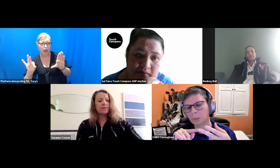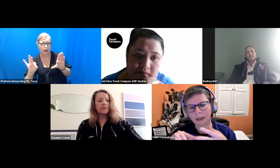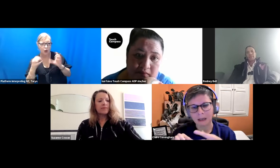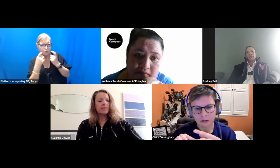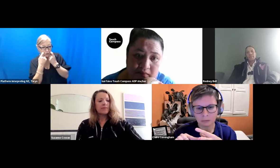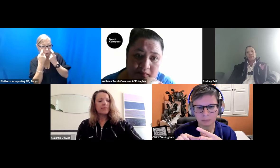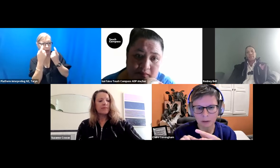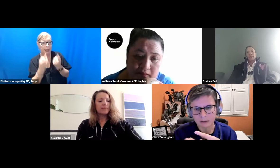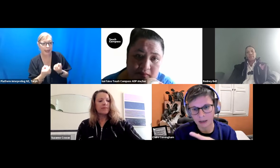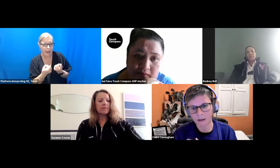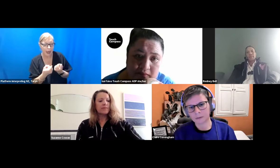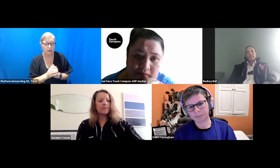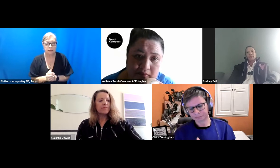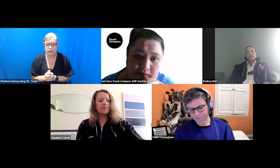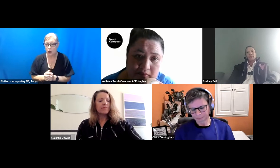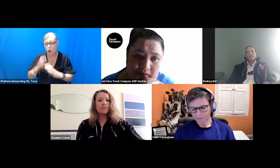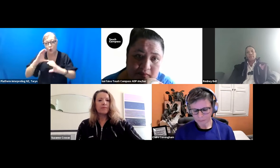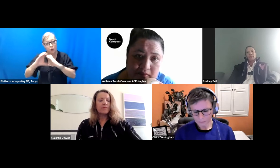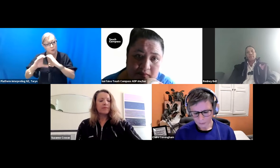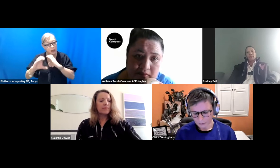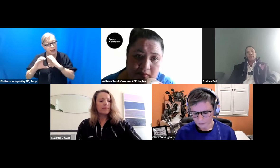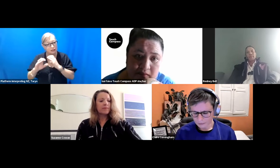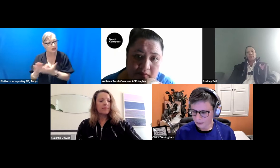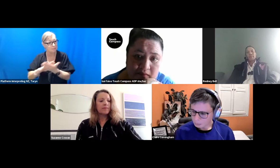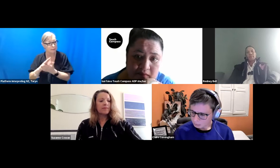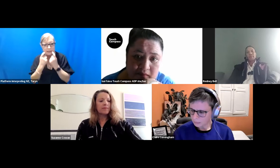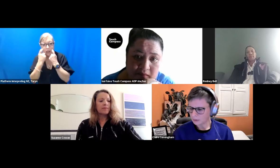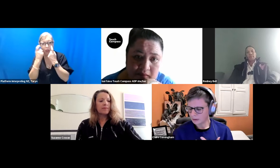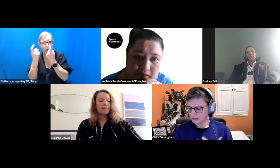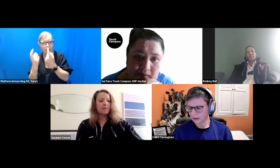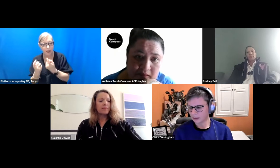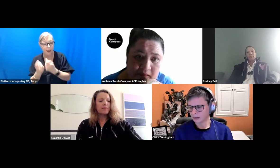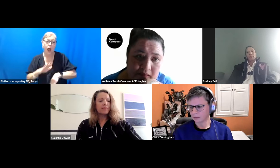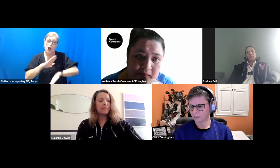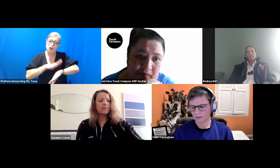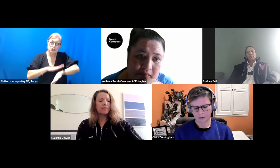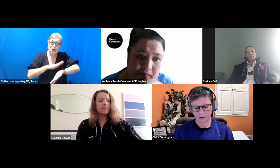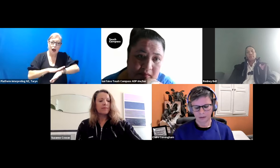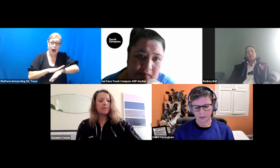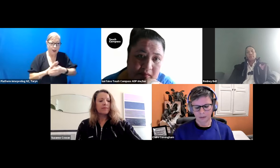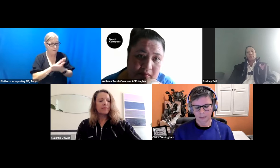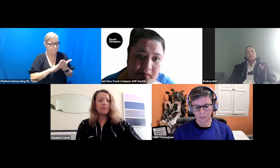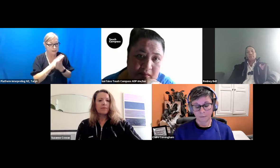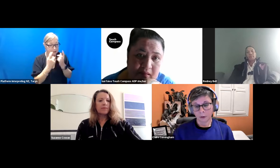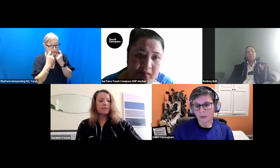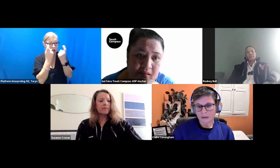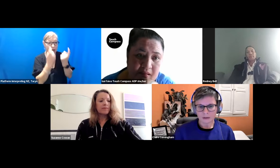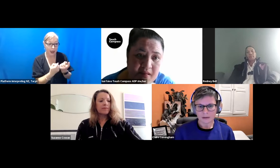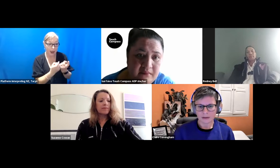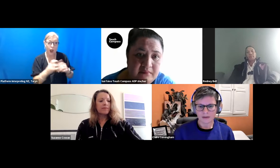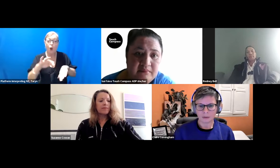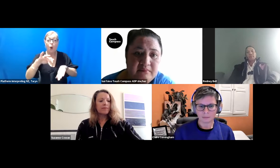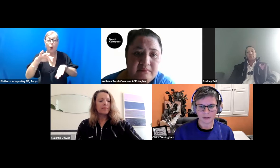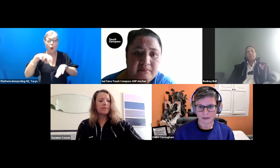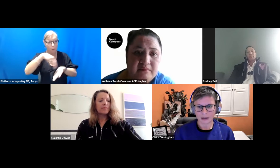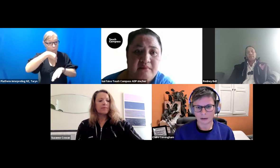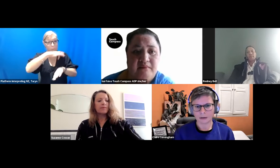communication as care, time as care, performance itself as care